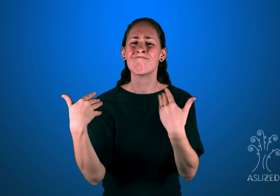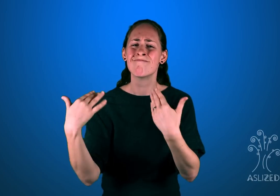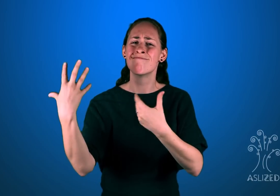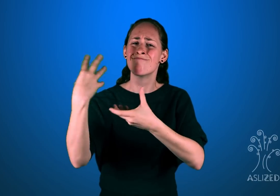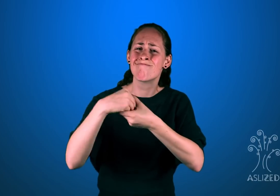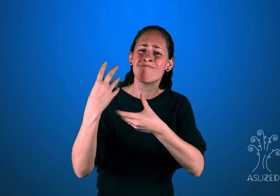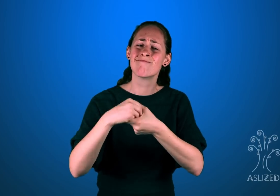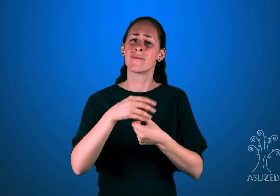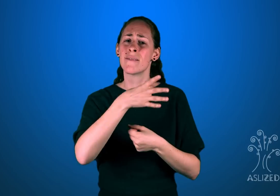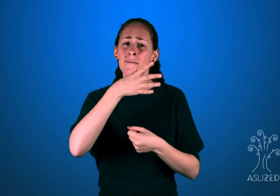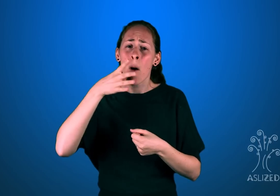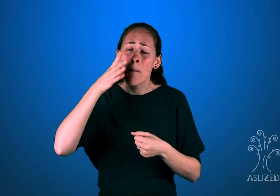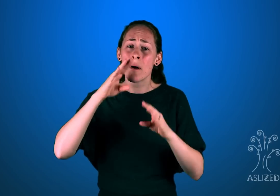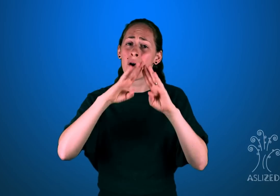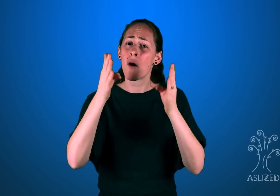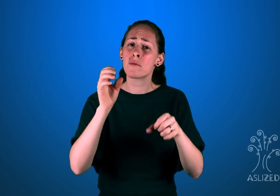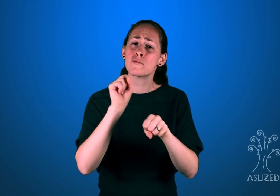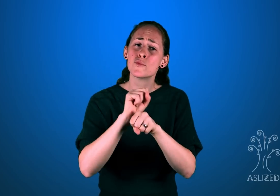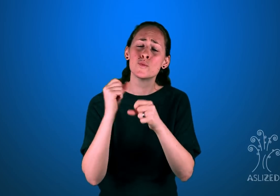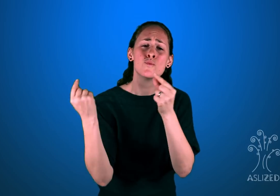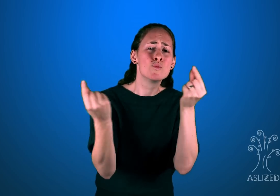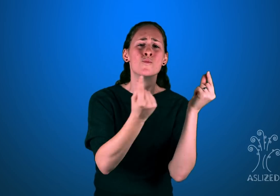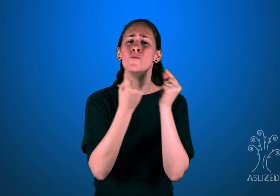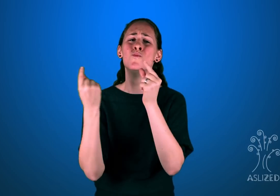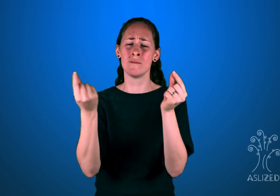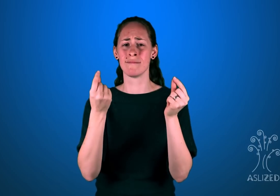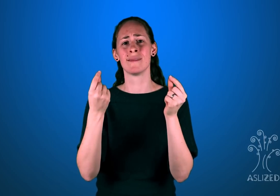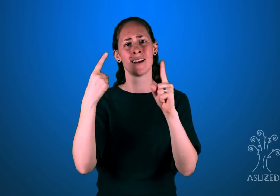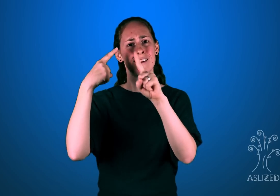staying busy in a farm type environment. There are many advantages to this way of living,